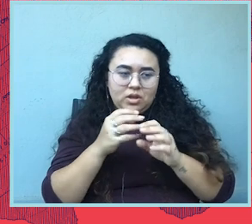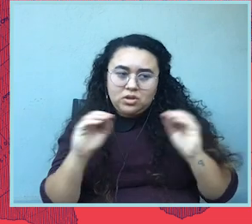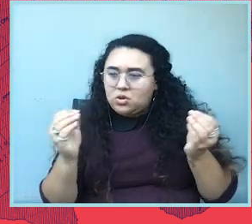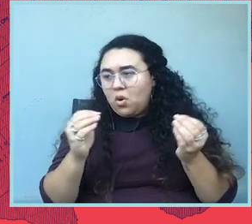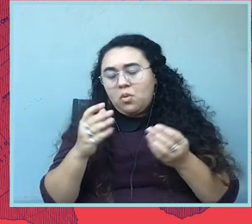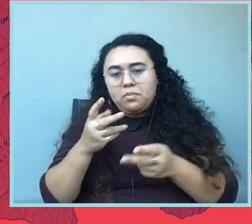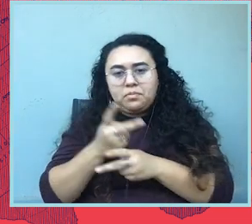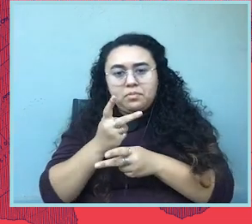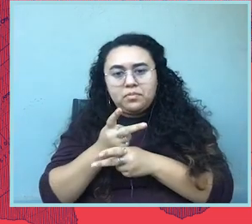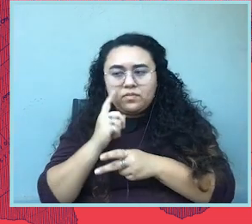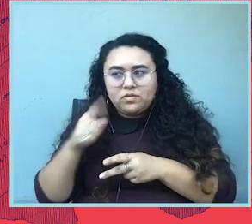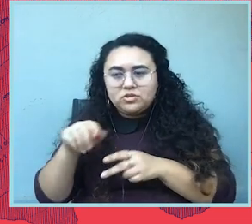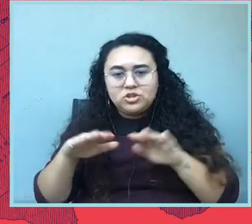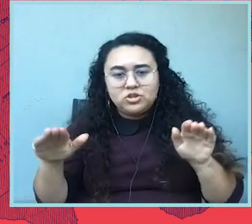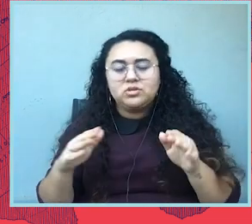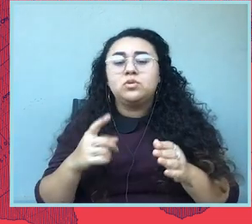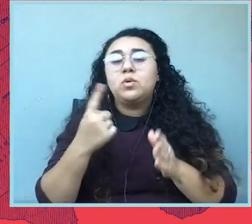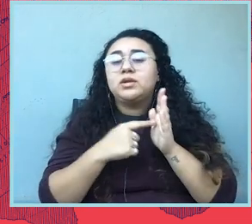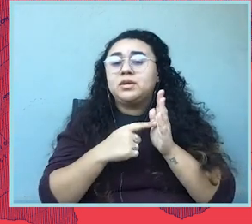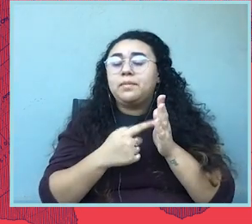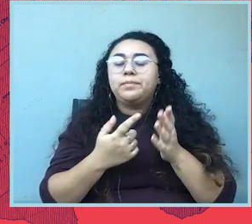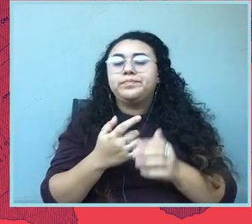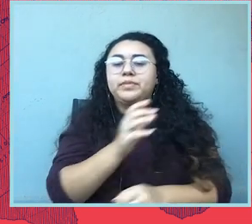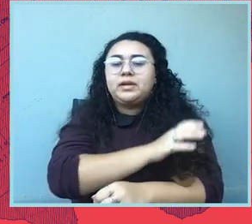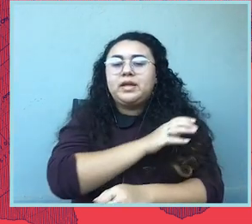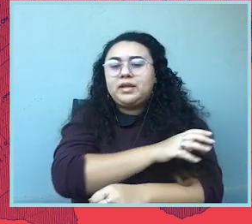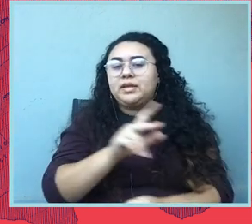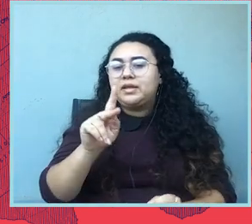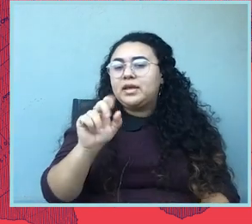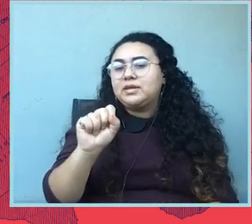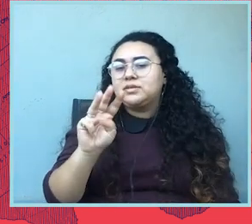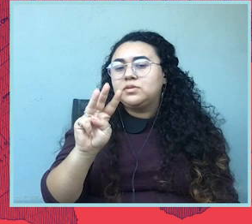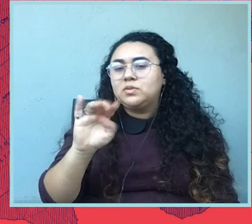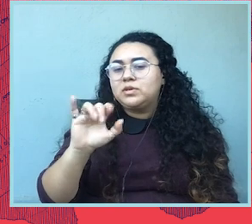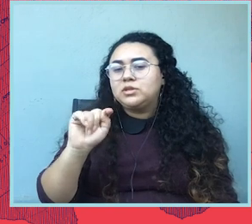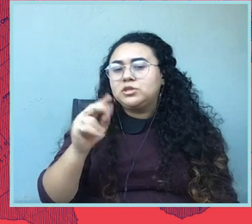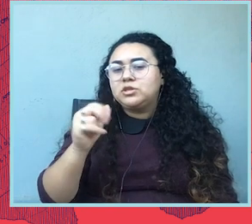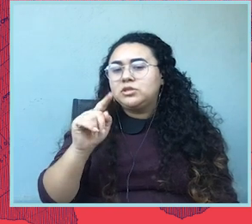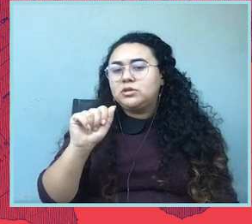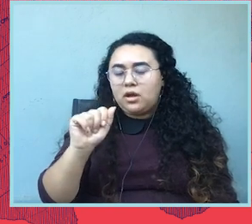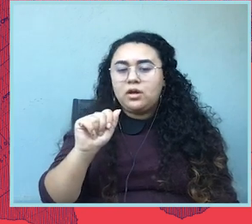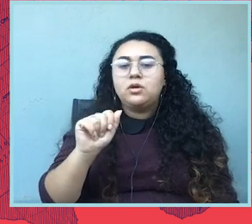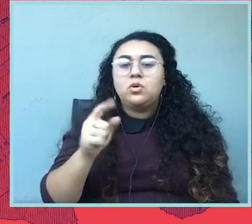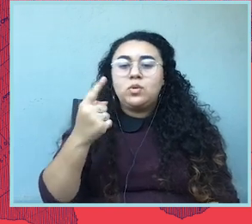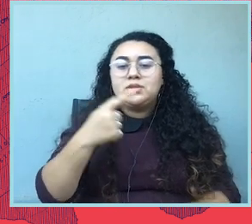We know that, for example, one clinic in Kansas, in Wichita on one day there were 25 appointments